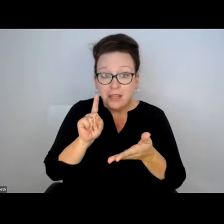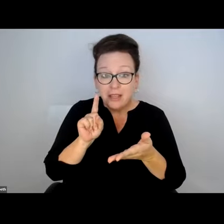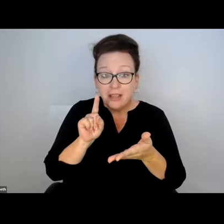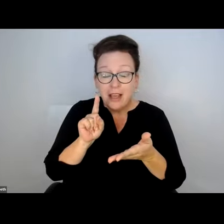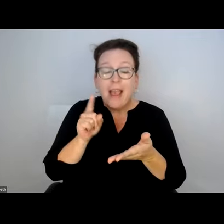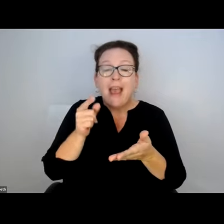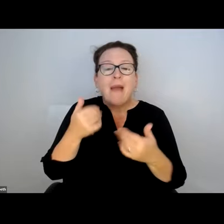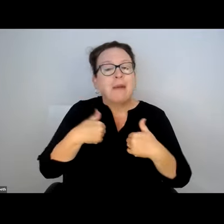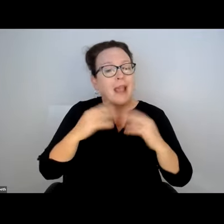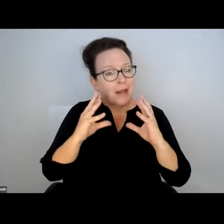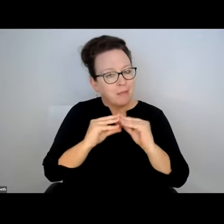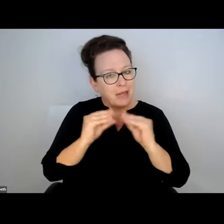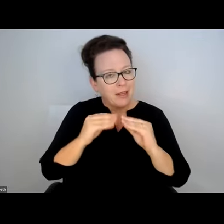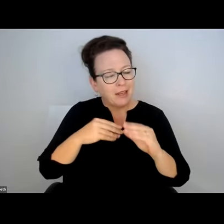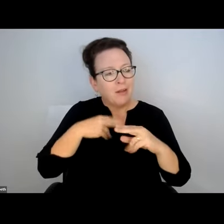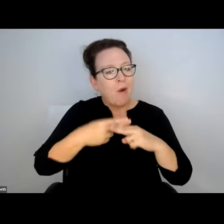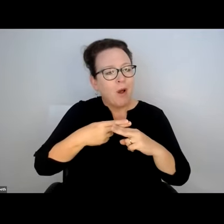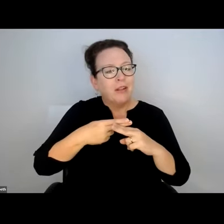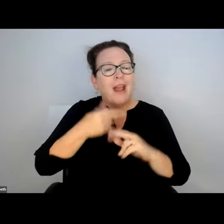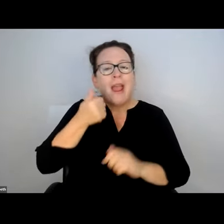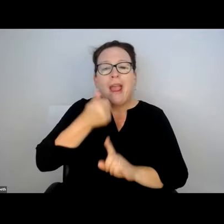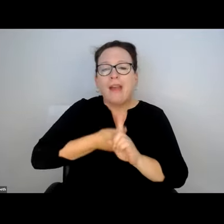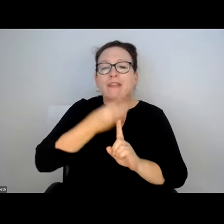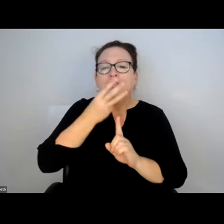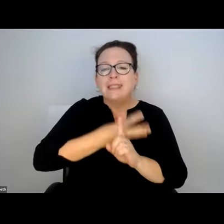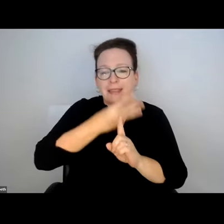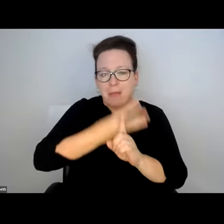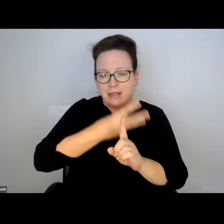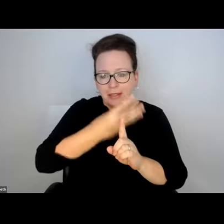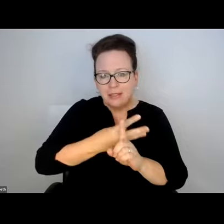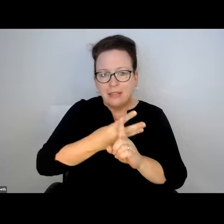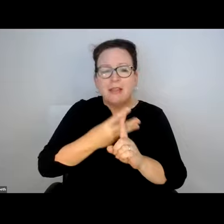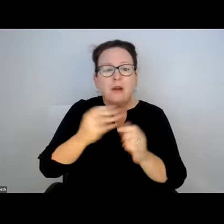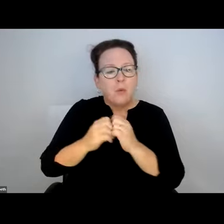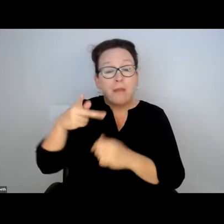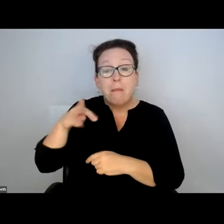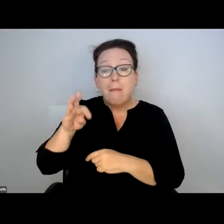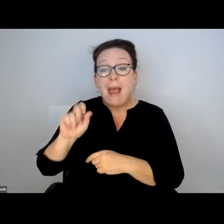A LOT OF YOU--NOT EVERYONE KNOWS, LAST WEEK THERE WAS THE EVERY SIX MONTHS MEETING WITH